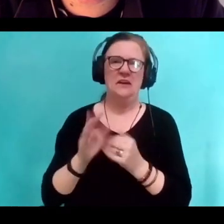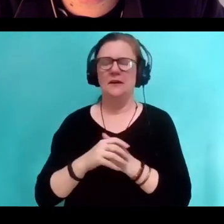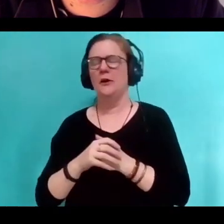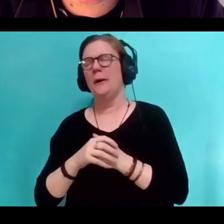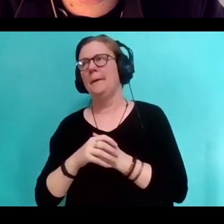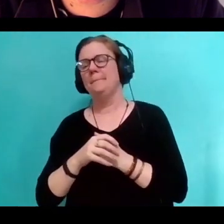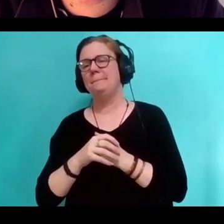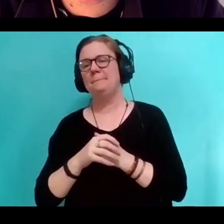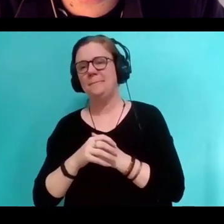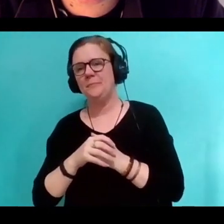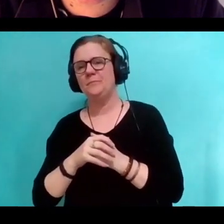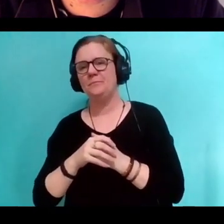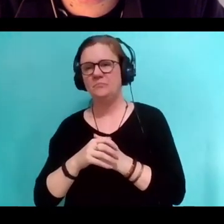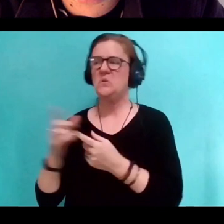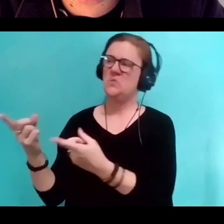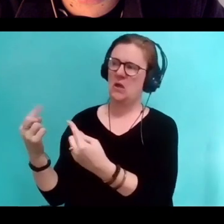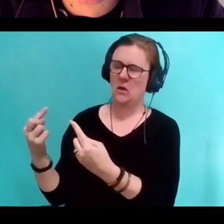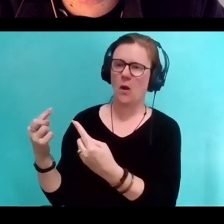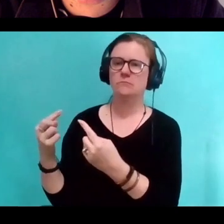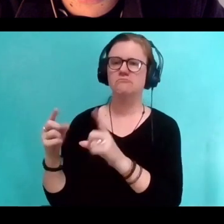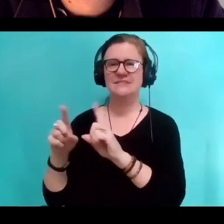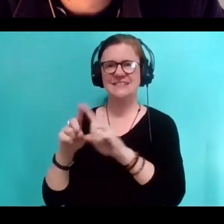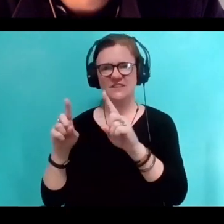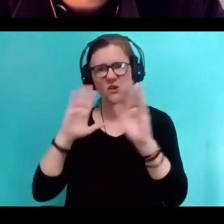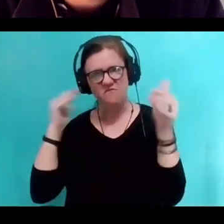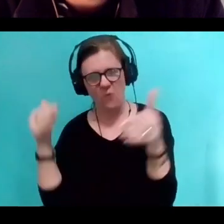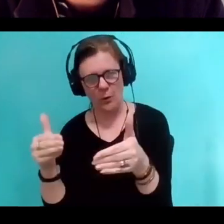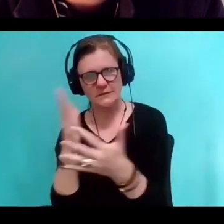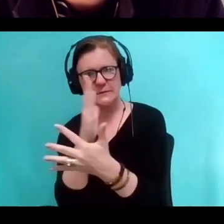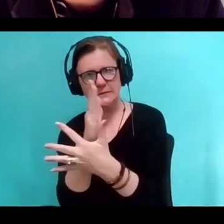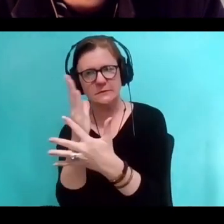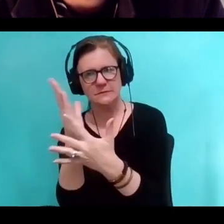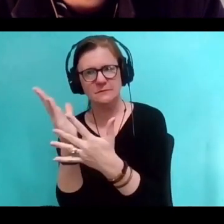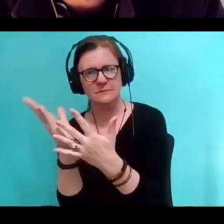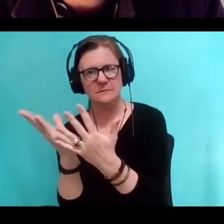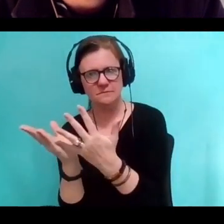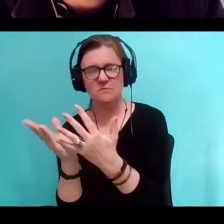so each time they come it's a different facet. You get a different piece of their life.